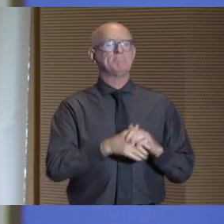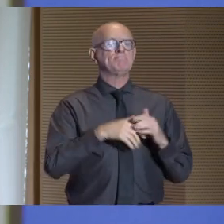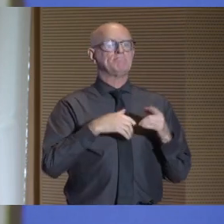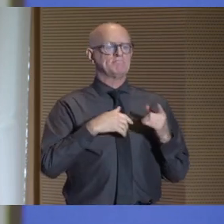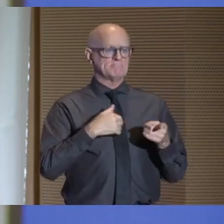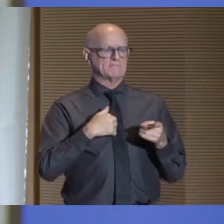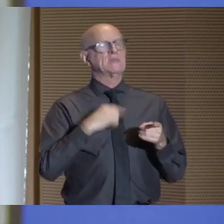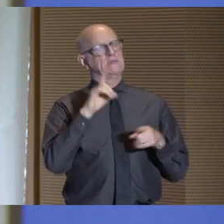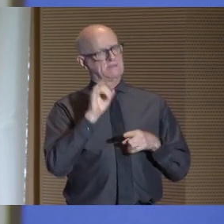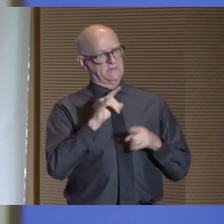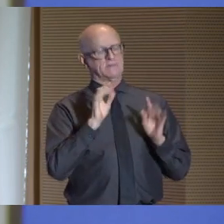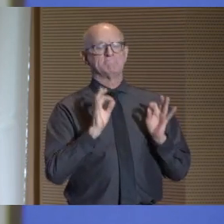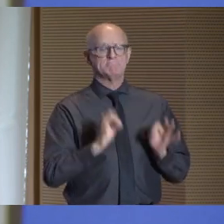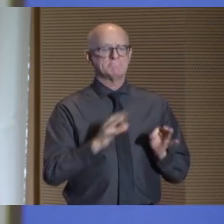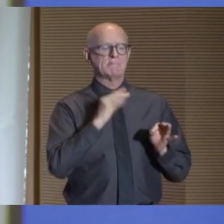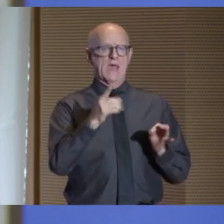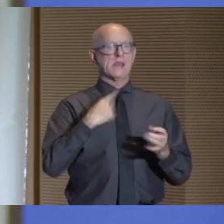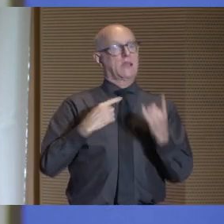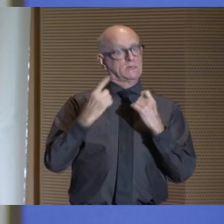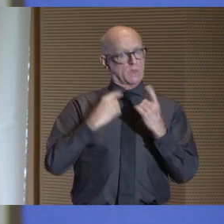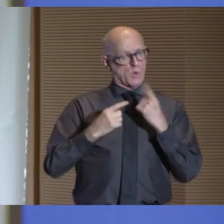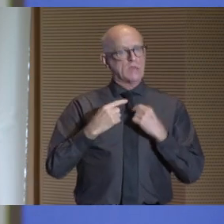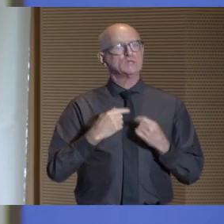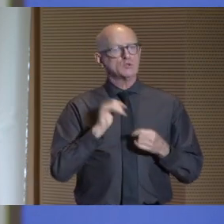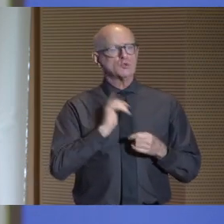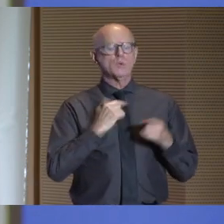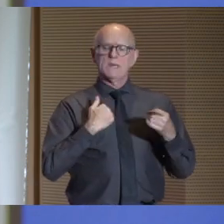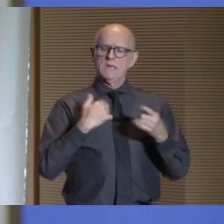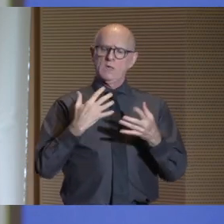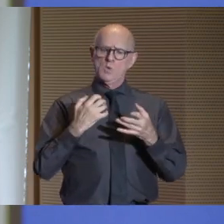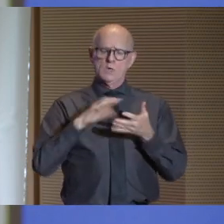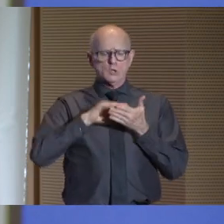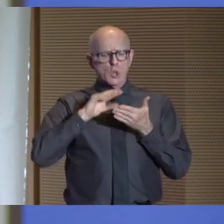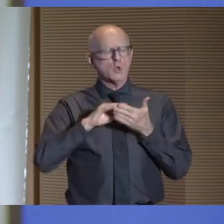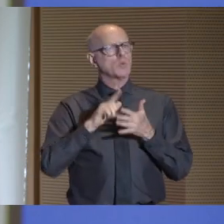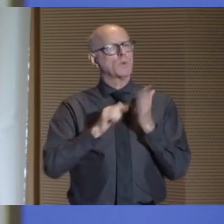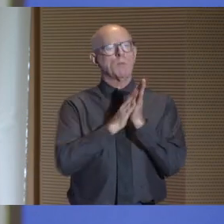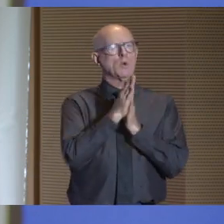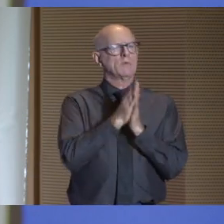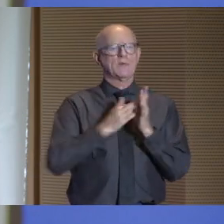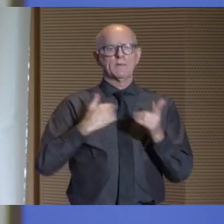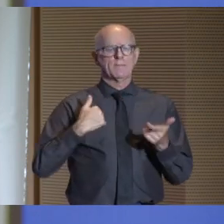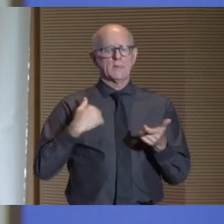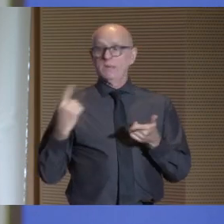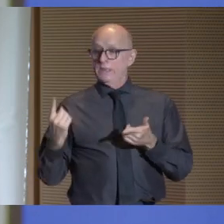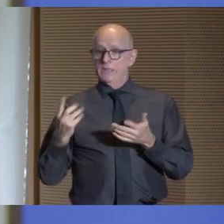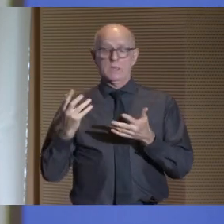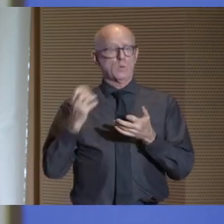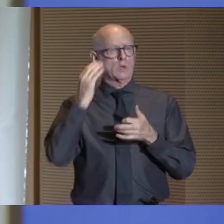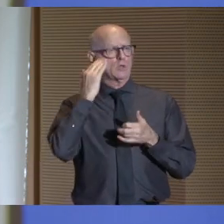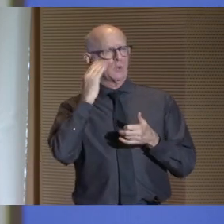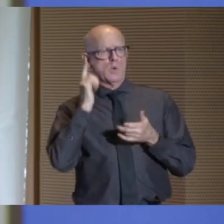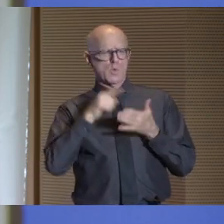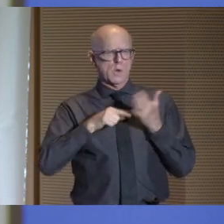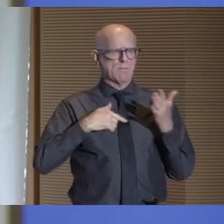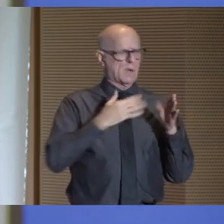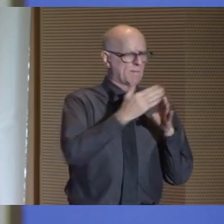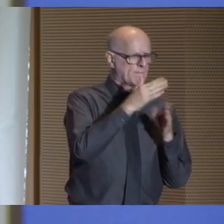He did just that. He also asked questions. He wanted to learn what motivated me. He also wanted to know what was I studying?